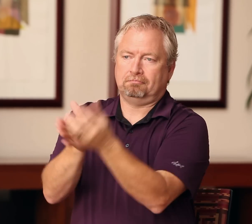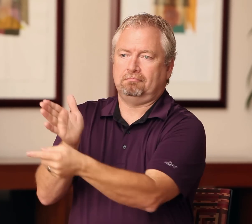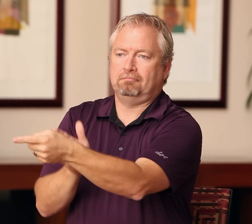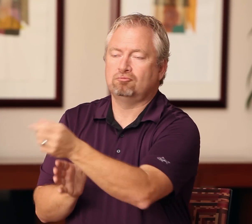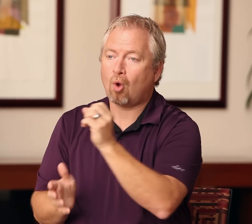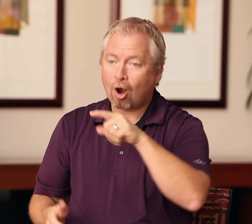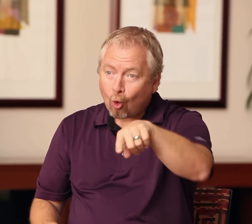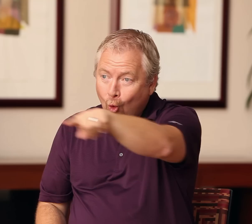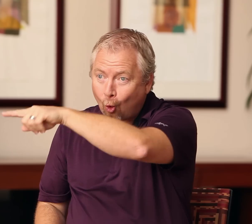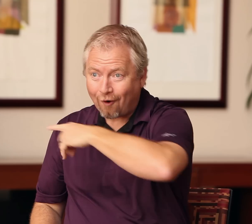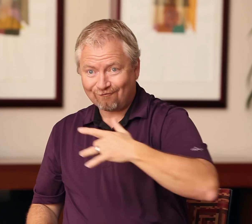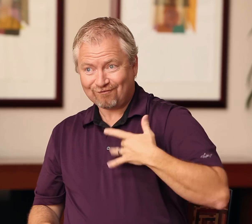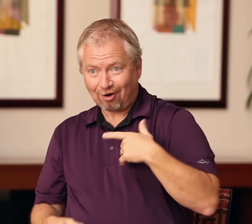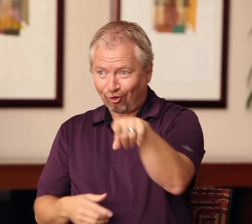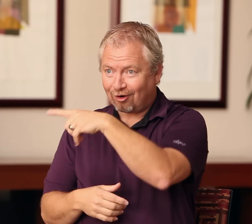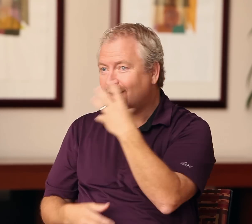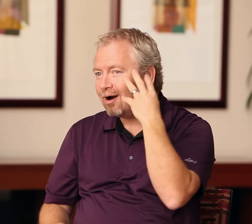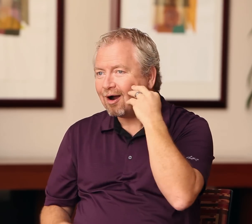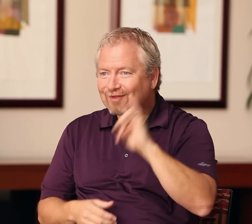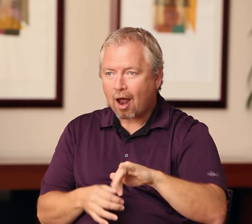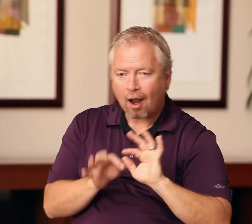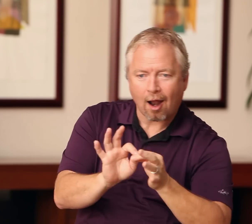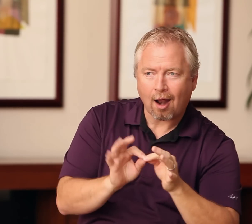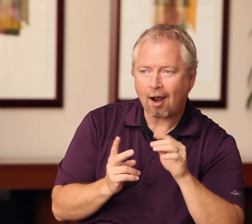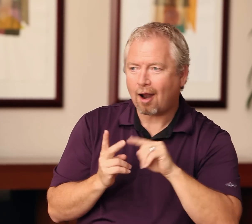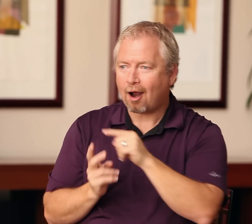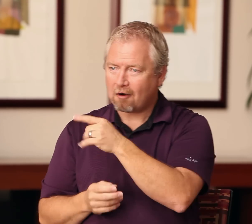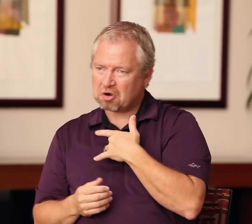So, those of you out there who feel you have that knack for interpretation, that understanding